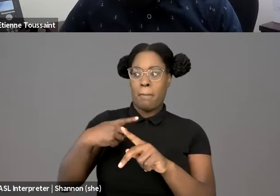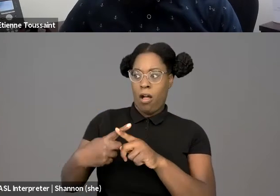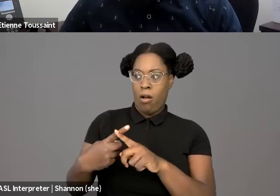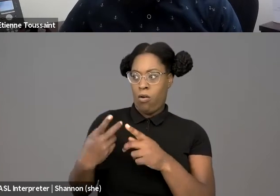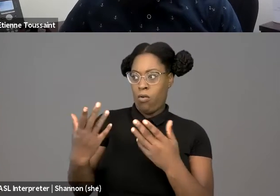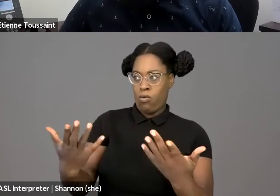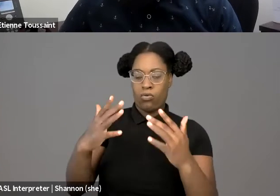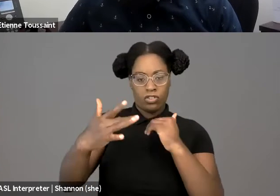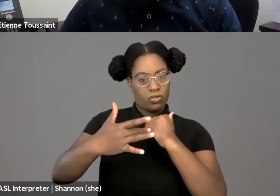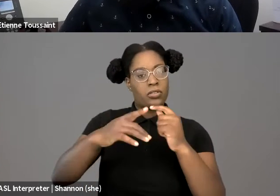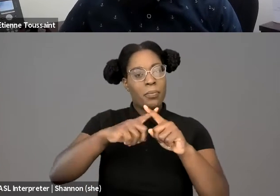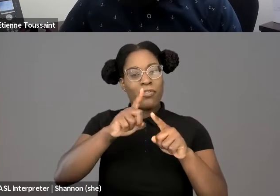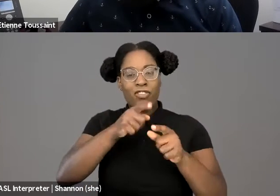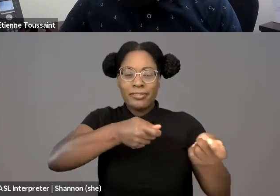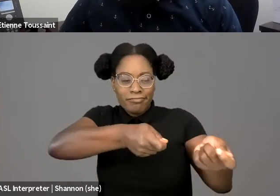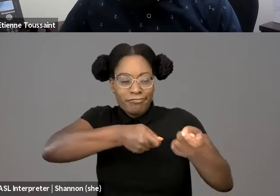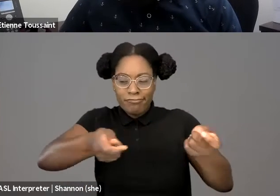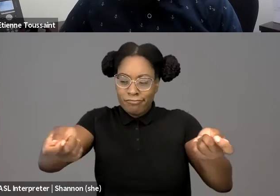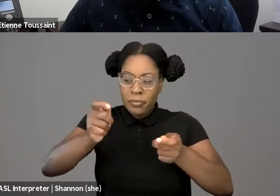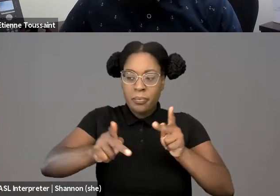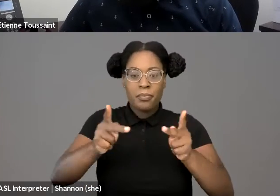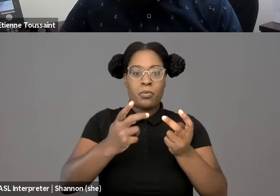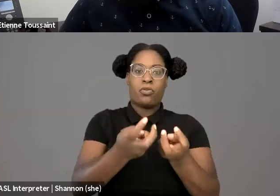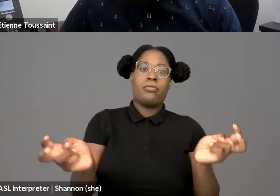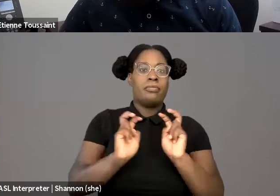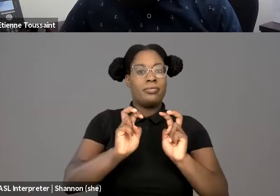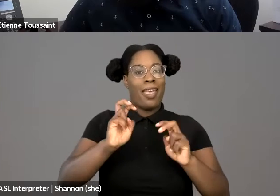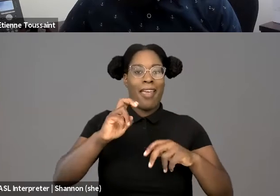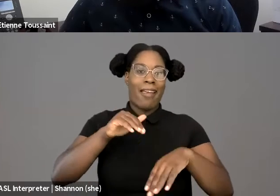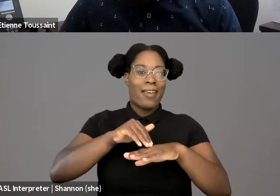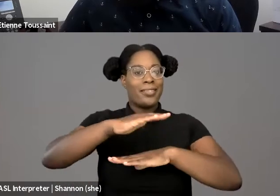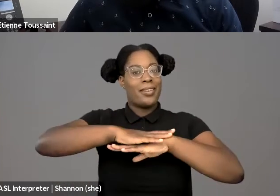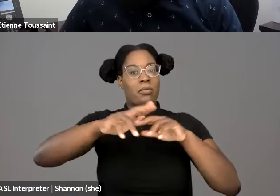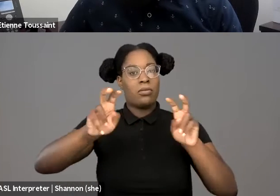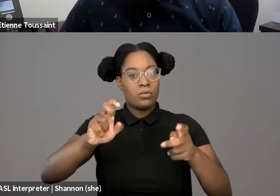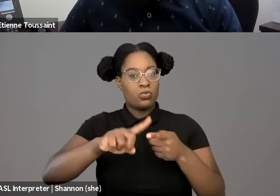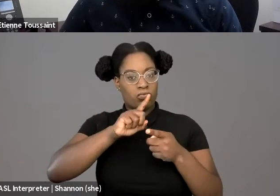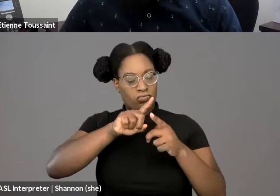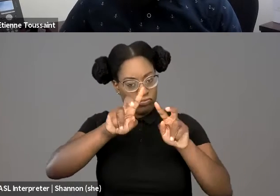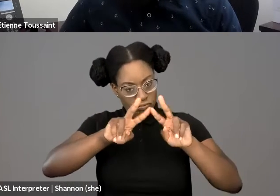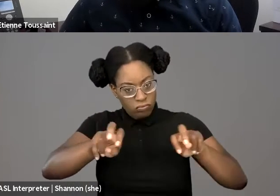and in saying, what kind of technology do we want? It's about imagining a bottom-up approach to technology,